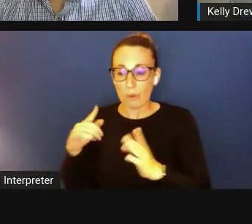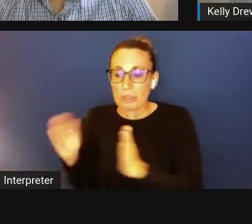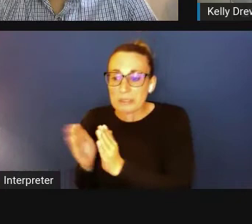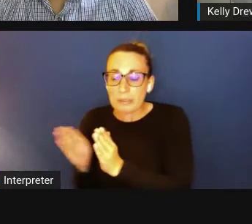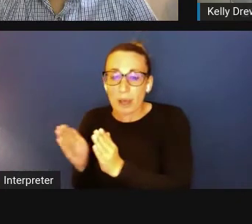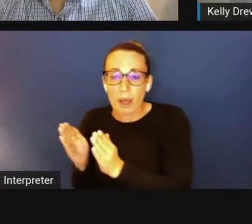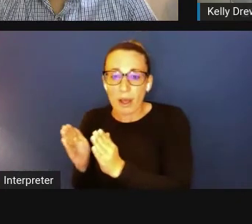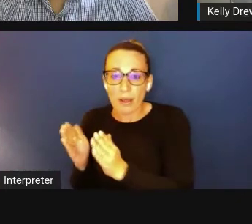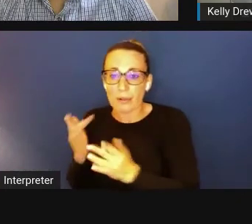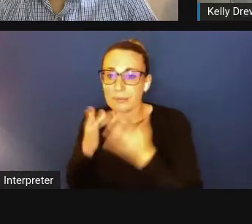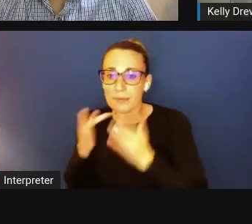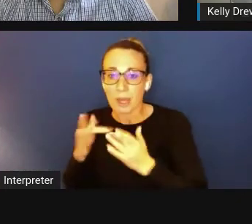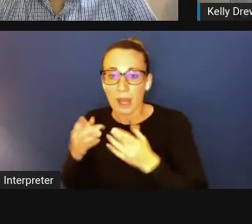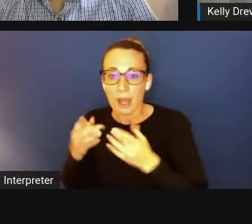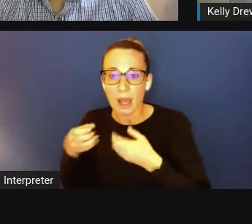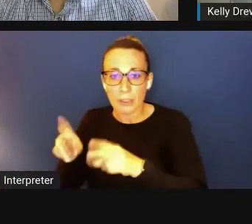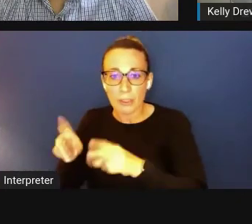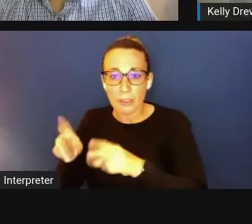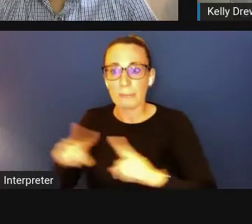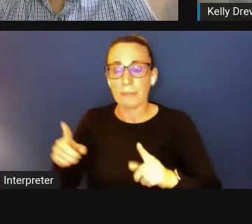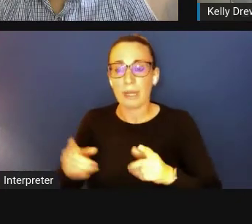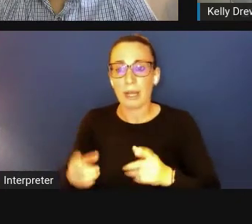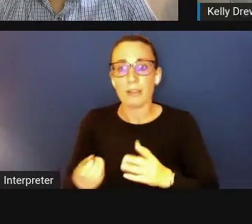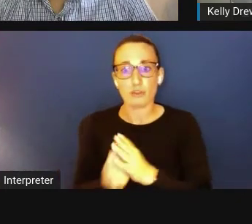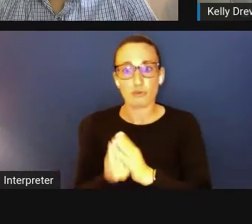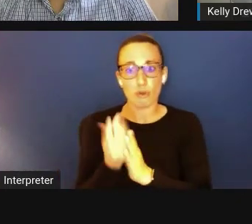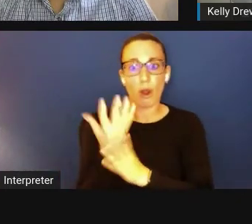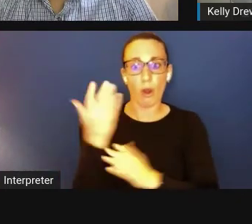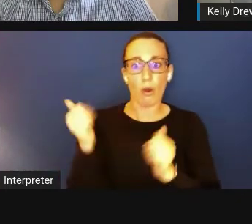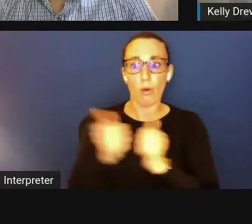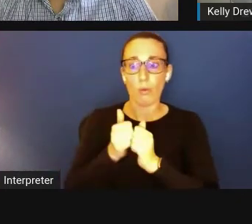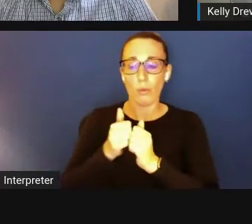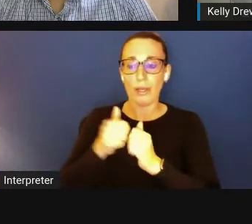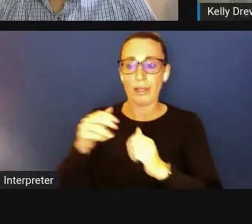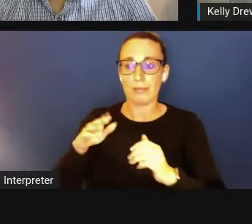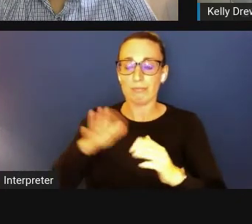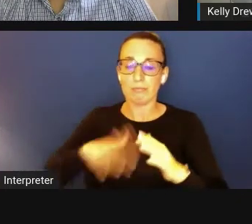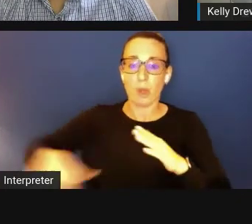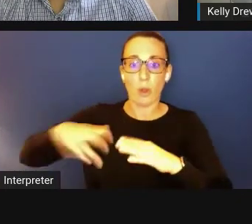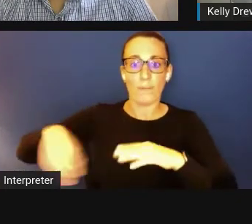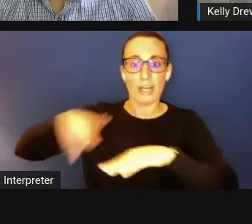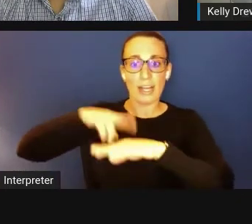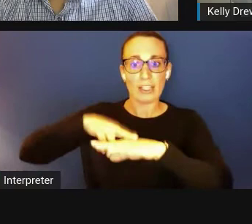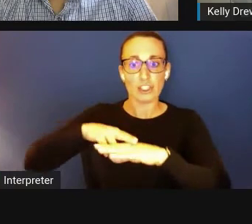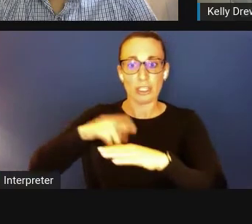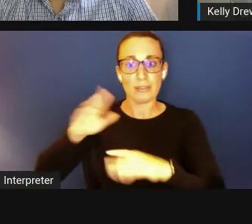but grow with the nation's needs. And we can be great partners